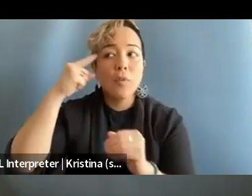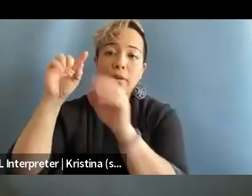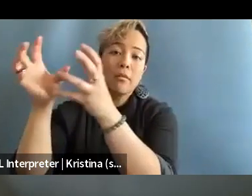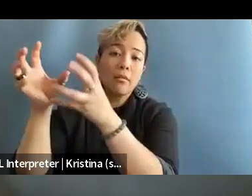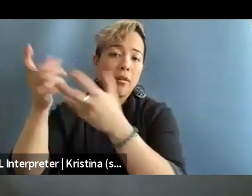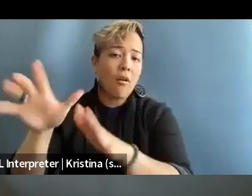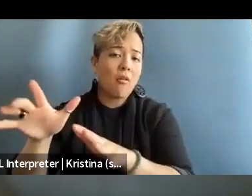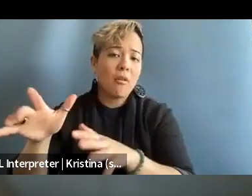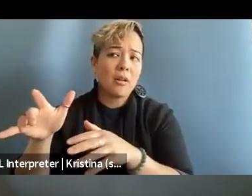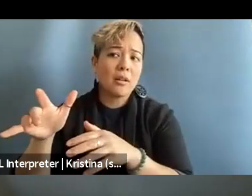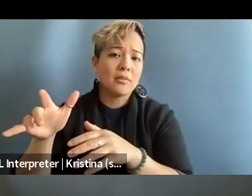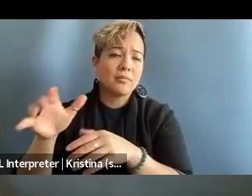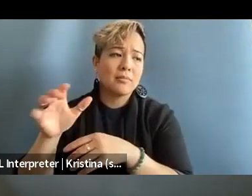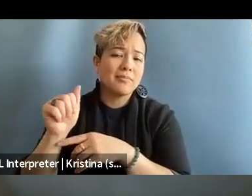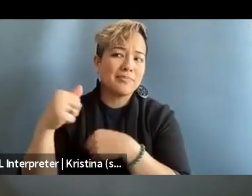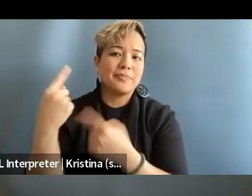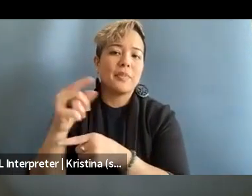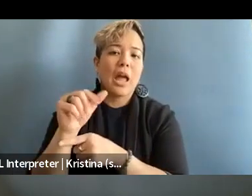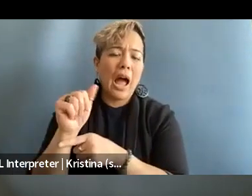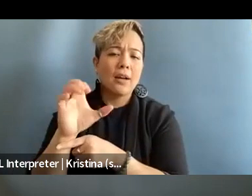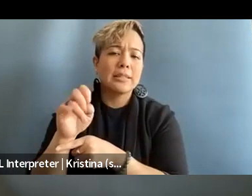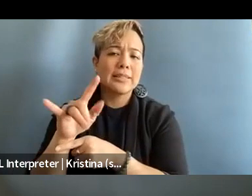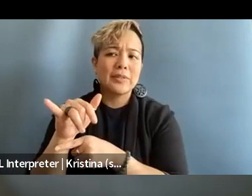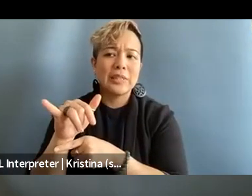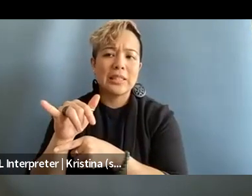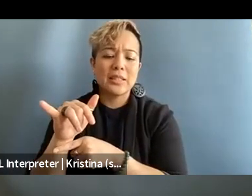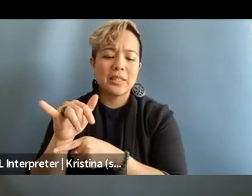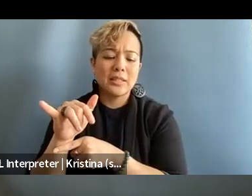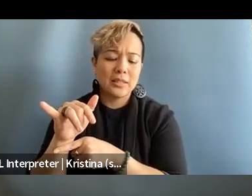has actively piled on, encouraged,